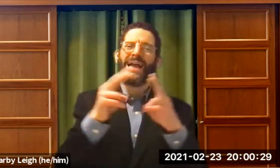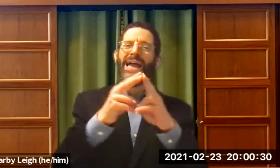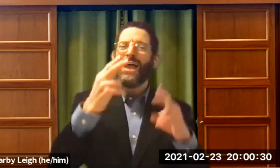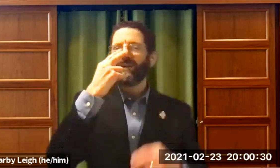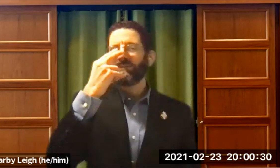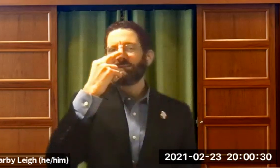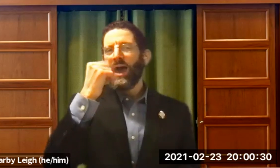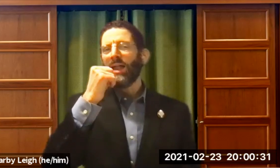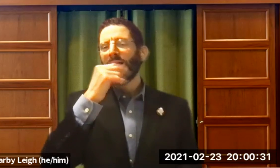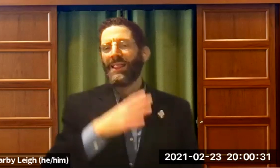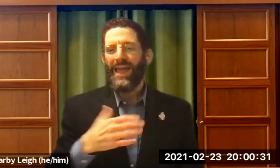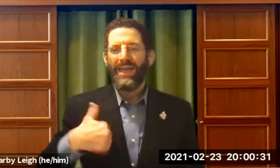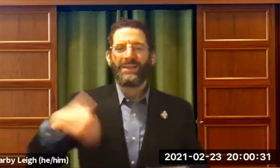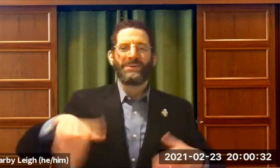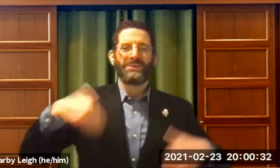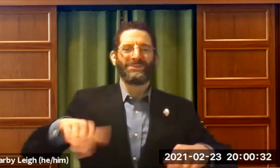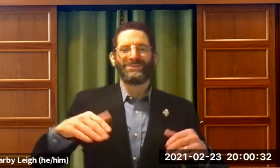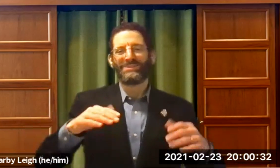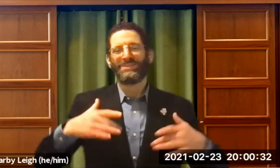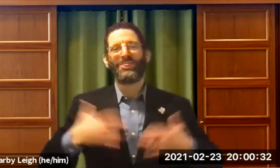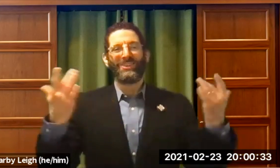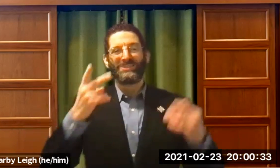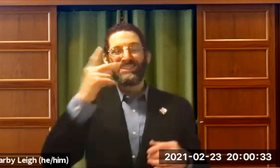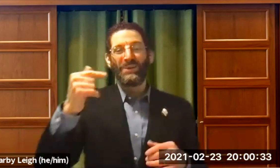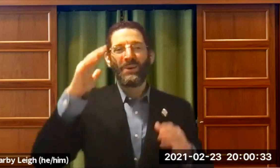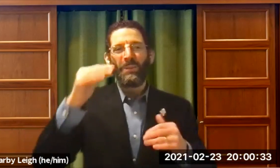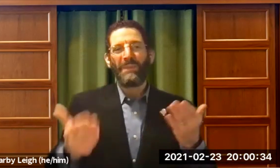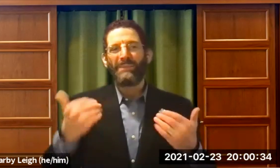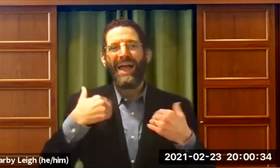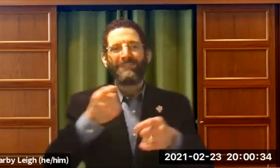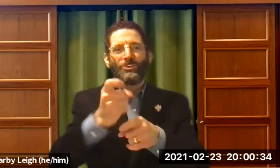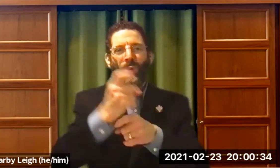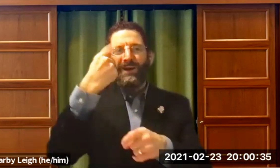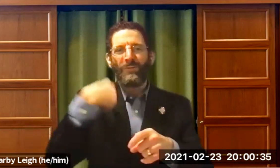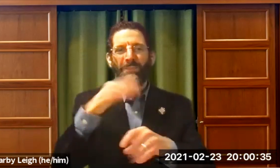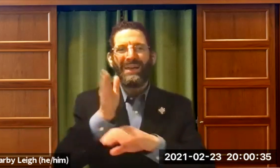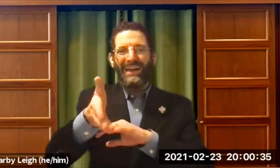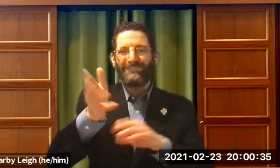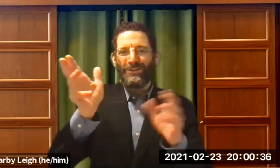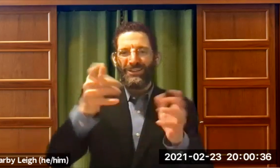Thank you for coming tonight. Lynn, you are a very funny lady. And I'm thrilled to see you.